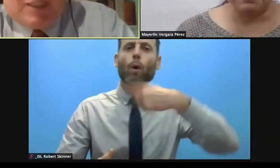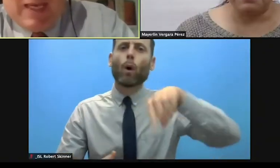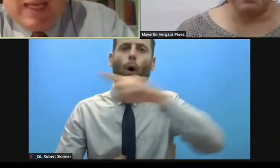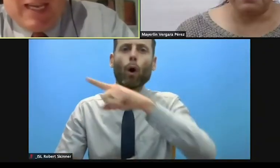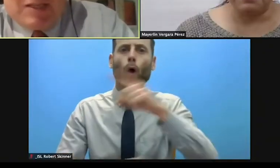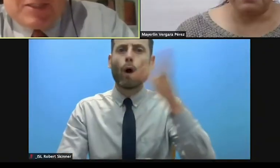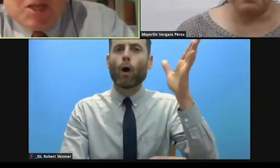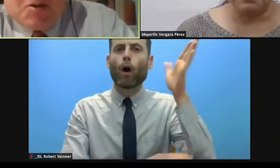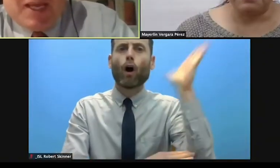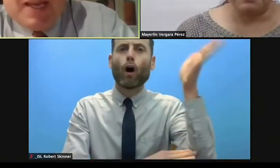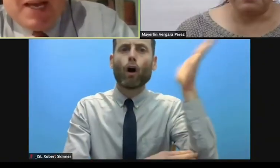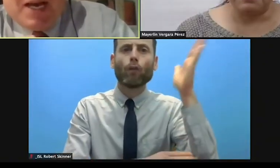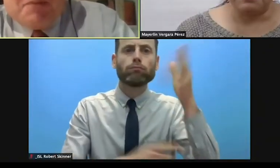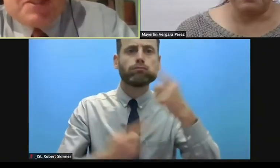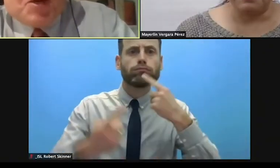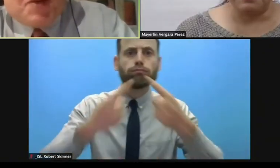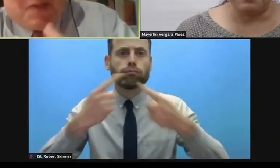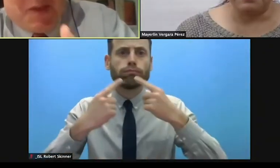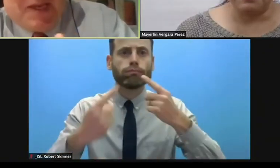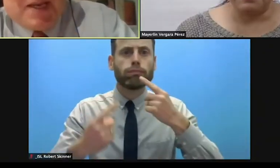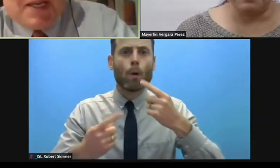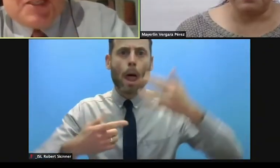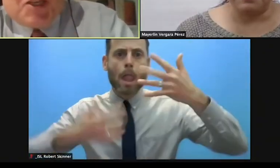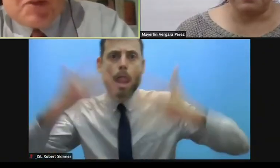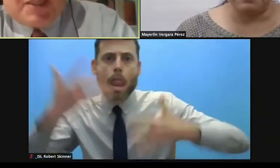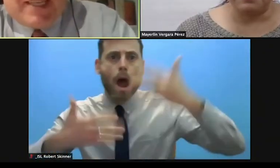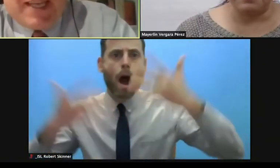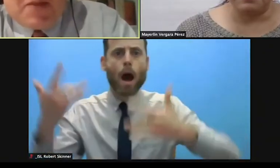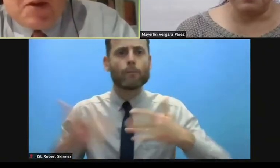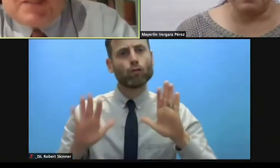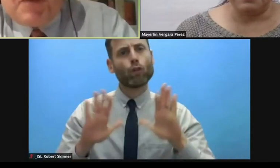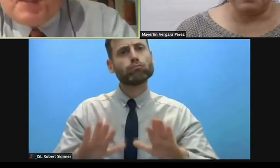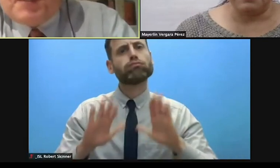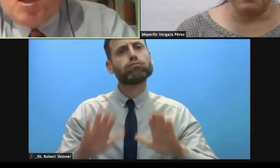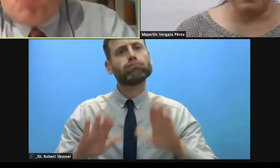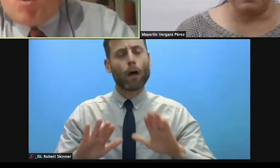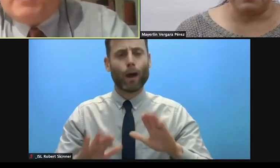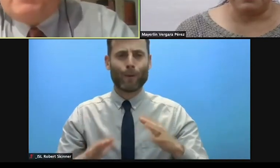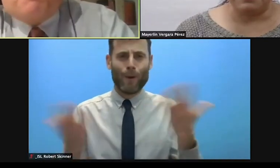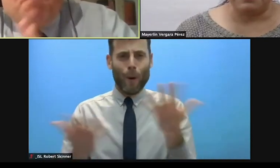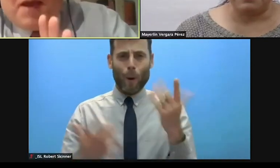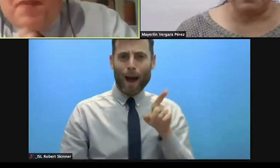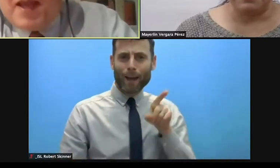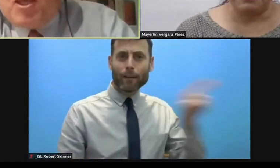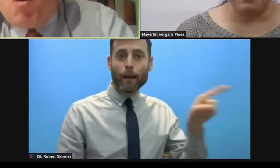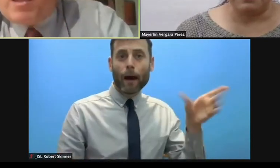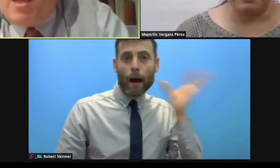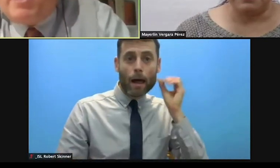speak a little slowly so the interpreters can get those figures right. Maye thank you I would like